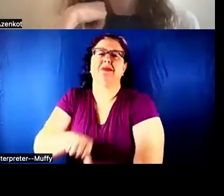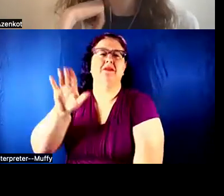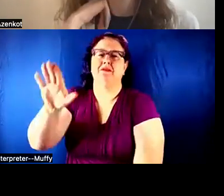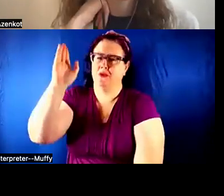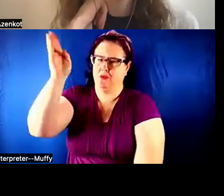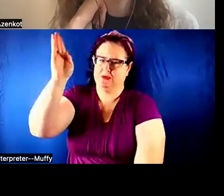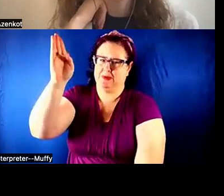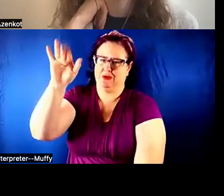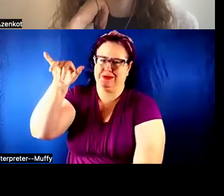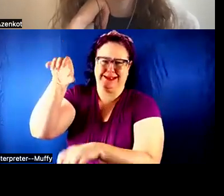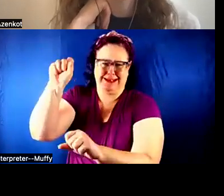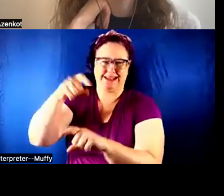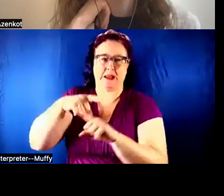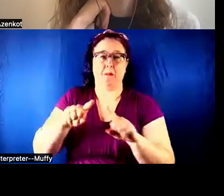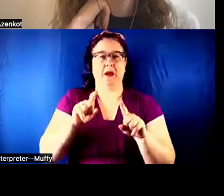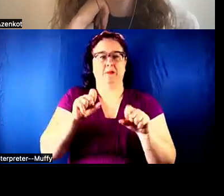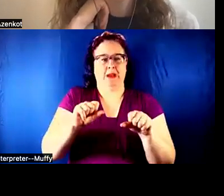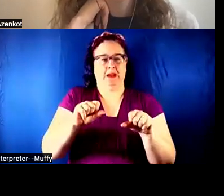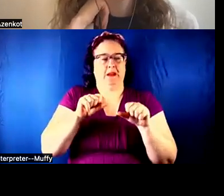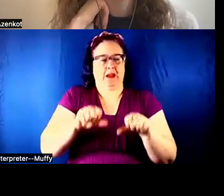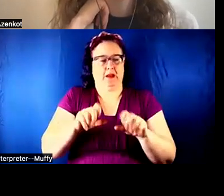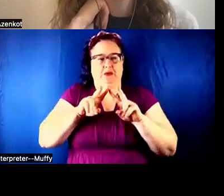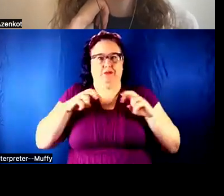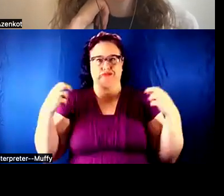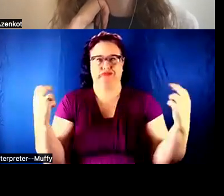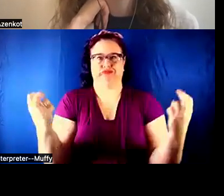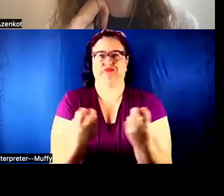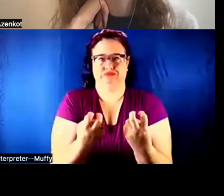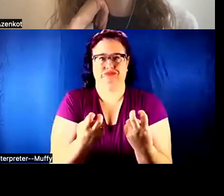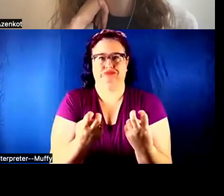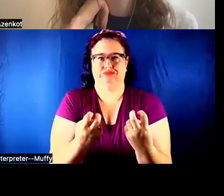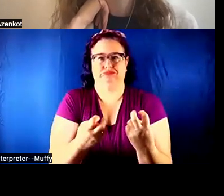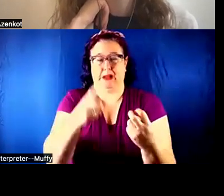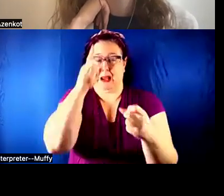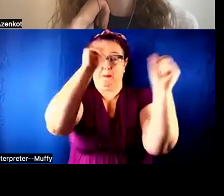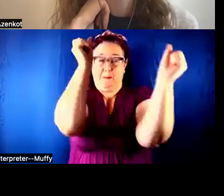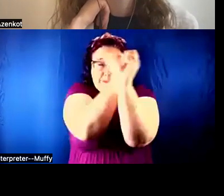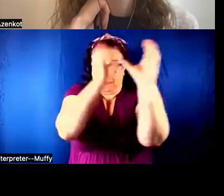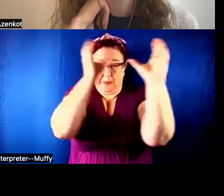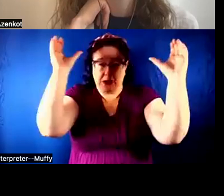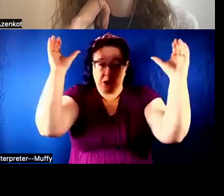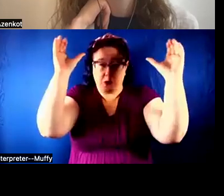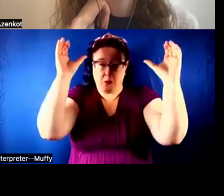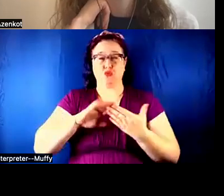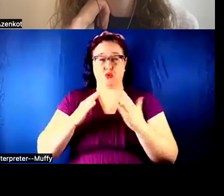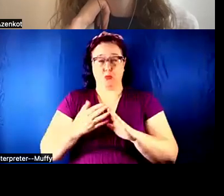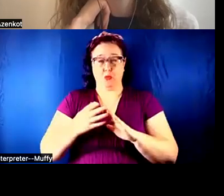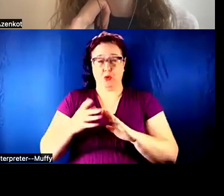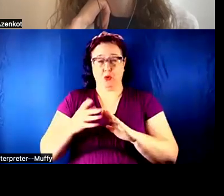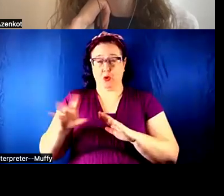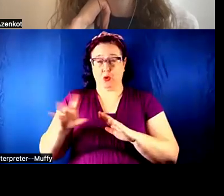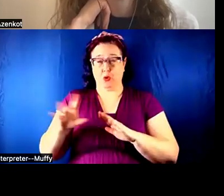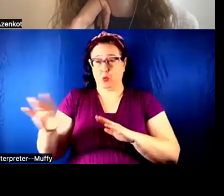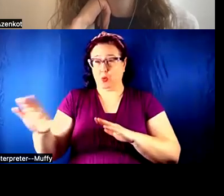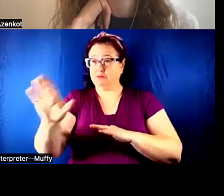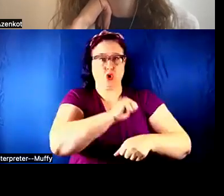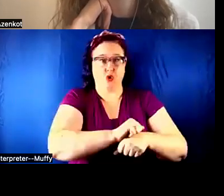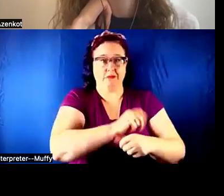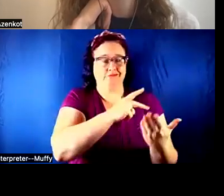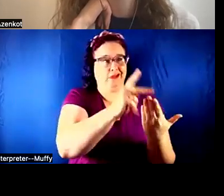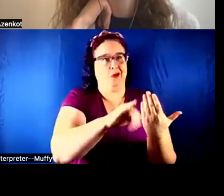I think being able to get a bigger picture of what the community is working on is really good. Then,